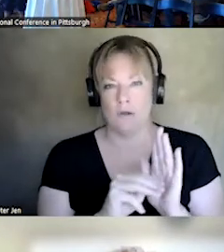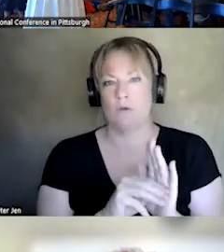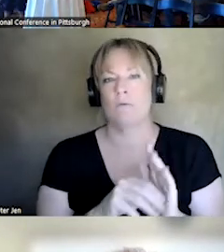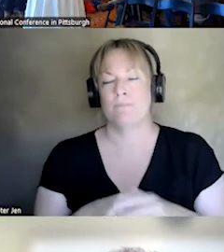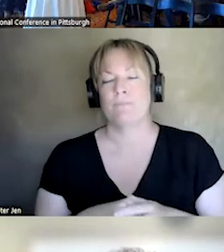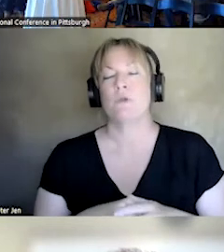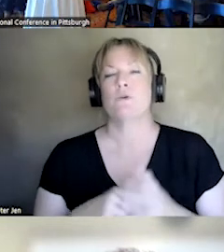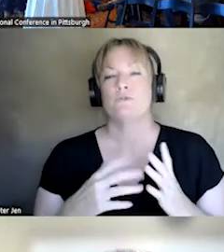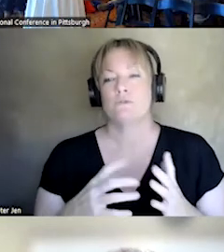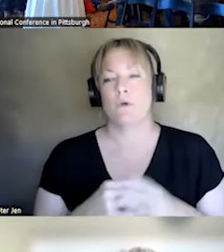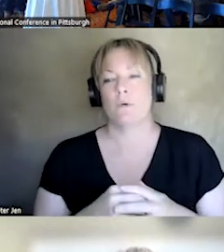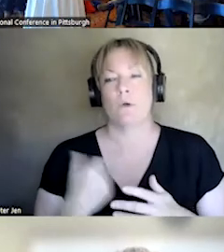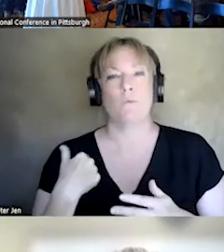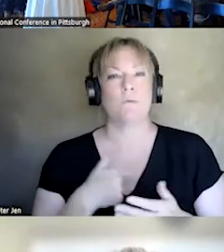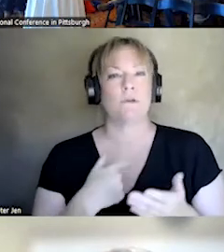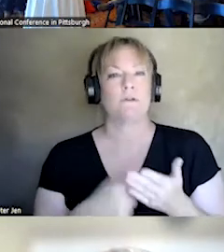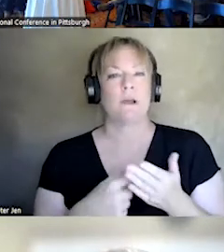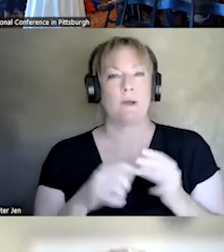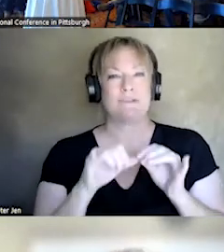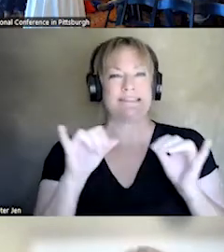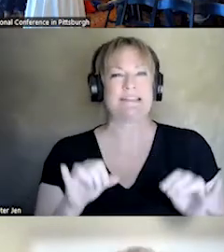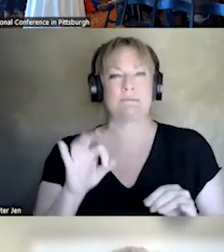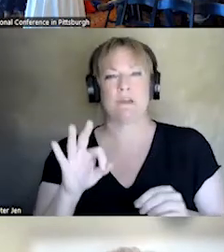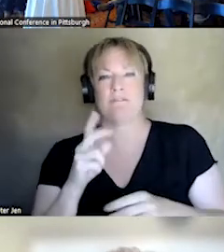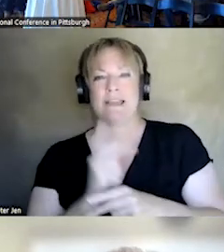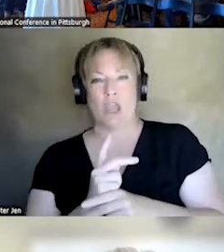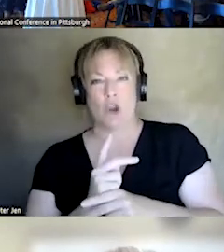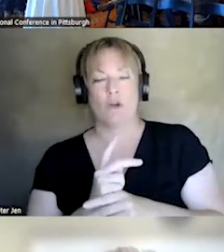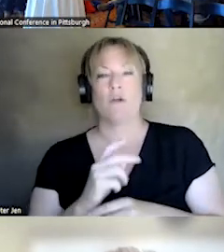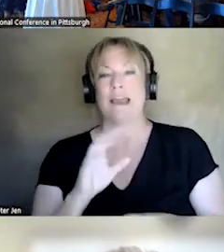SO, YOU KNOW WHEN WE TALK ABOUT SYSTEMS OF CARE, ESPECIALLY TALK ABOUT EMS SYSTEMS,